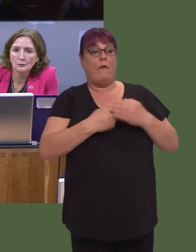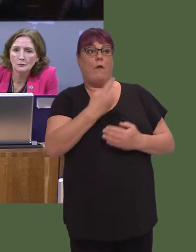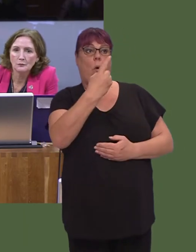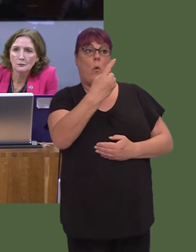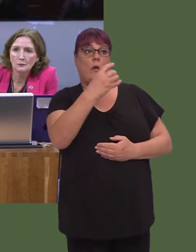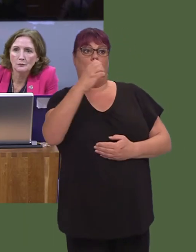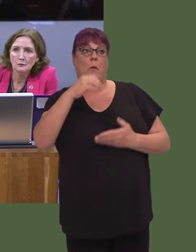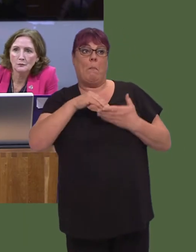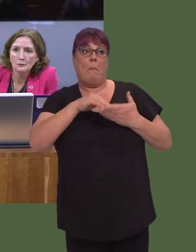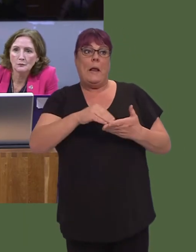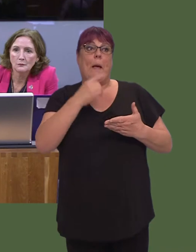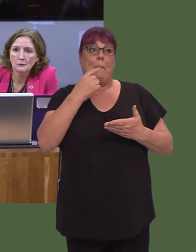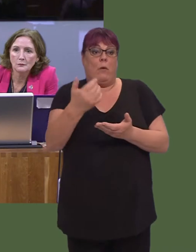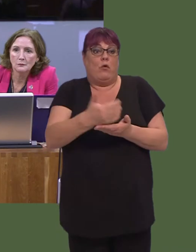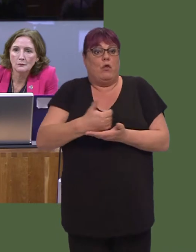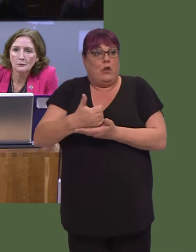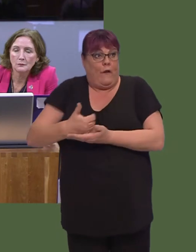and three of these are Labour-led.